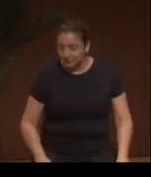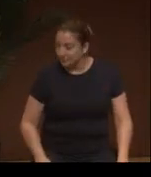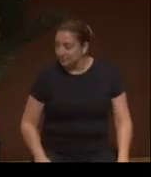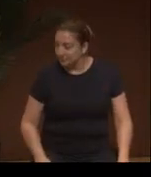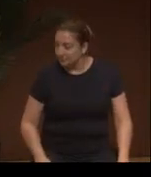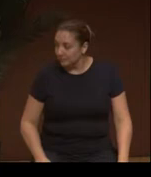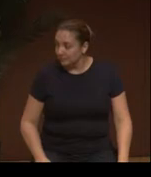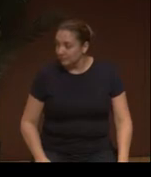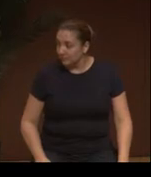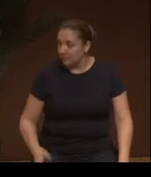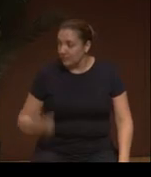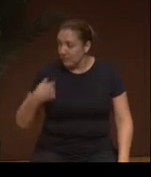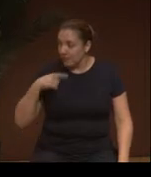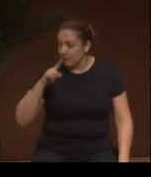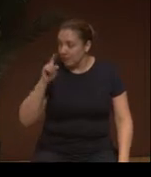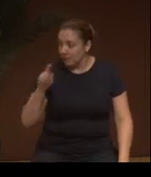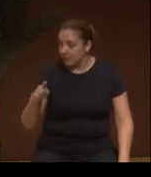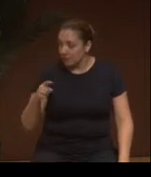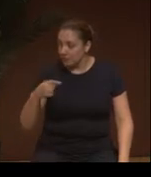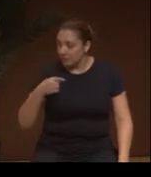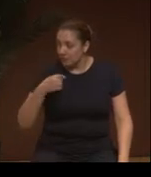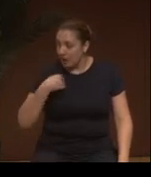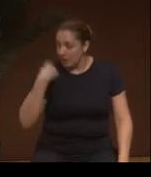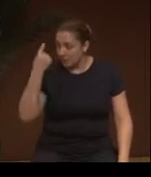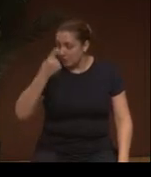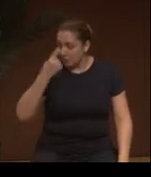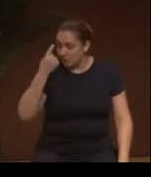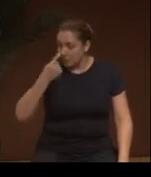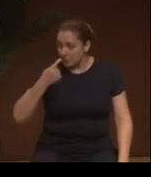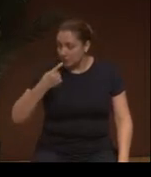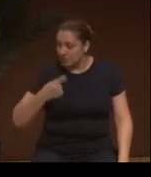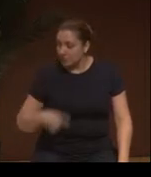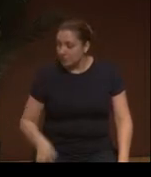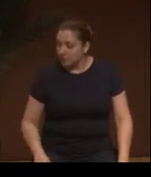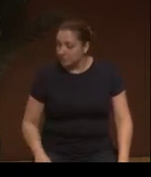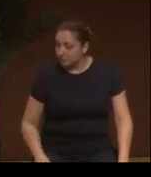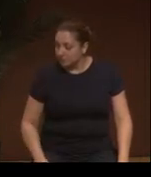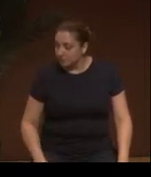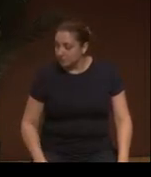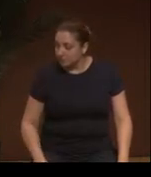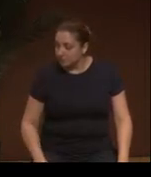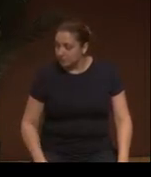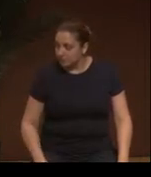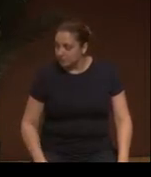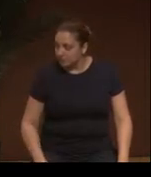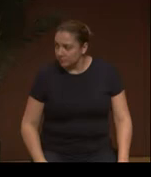and then we'll have time for one short closing remark by Abeula. I have a question that I was wondering about.